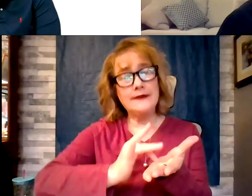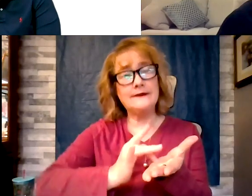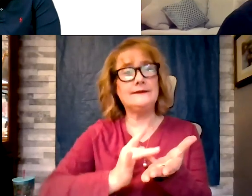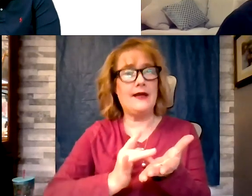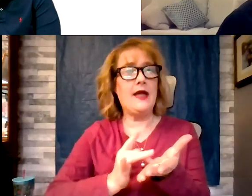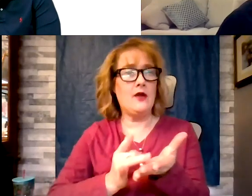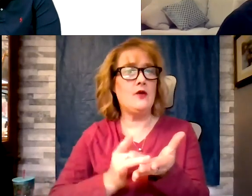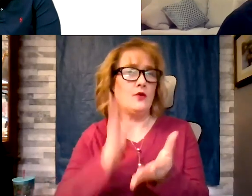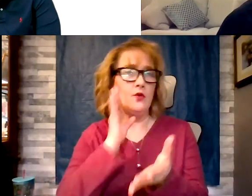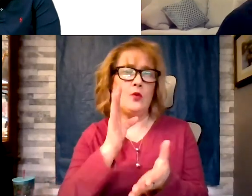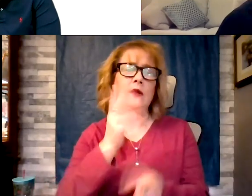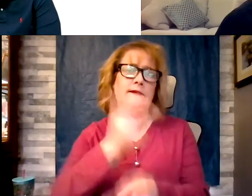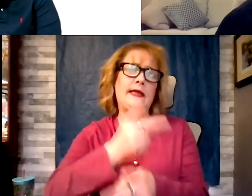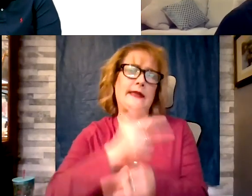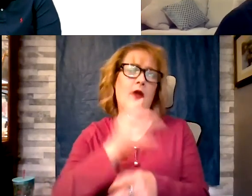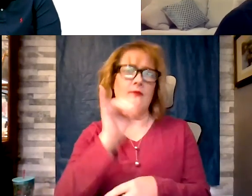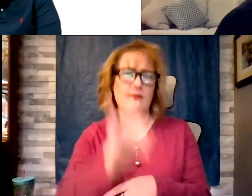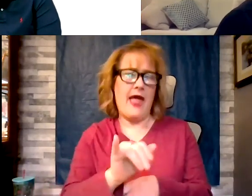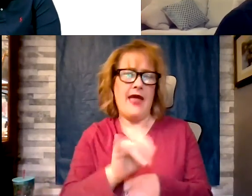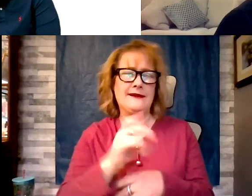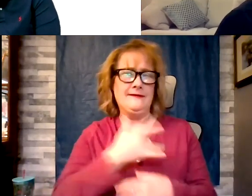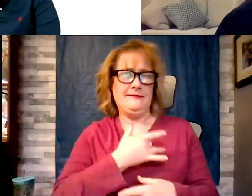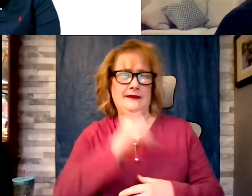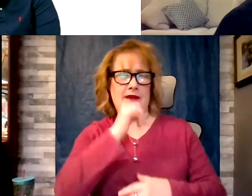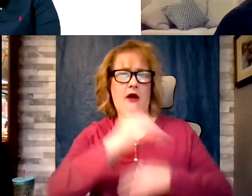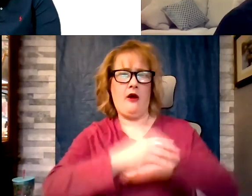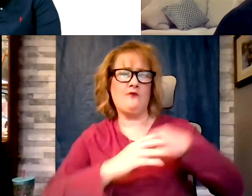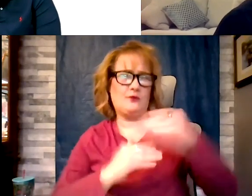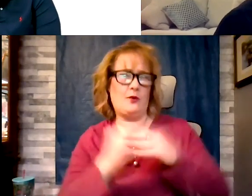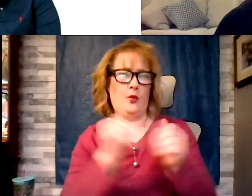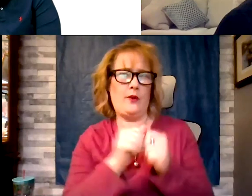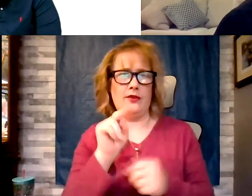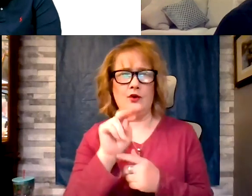that neuropathic discomfort but will it necessarily go away, not